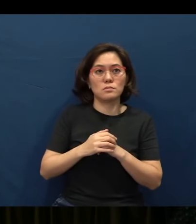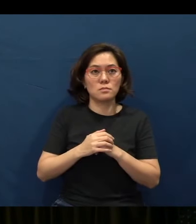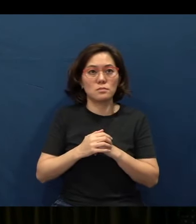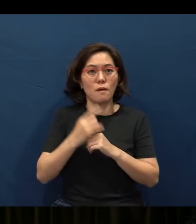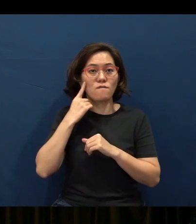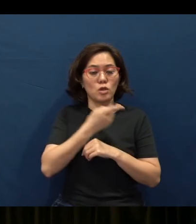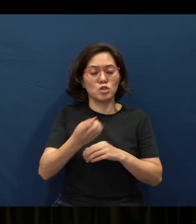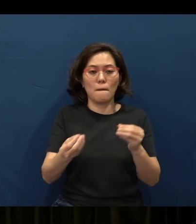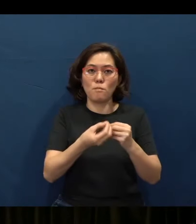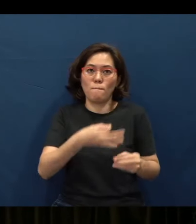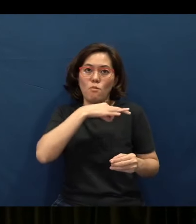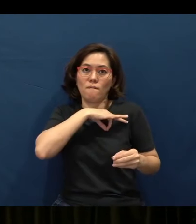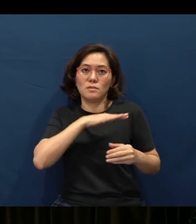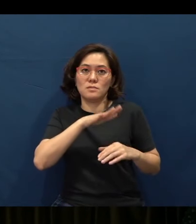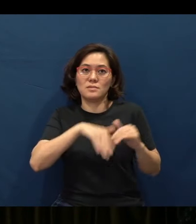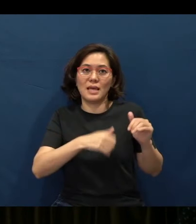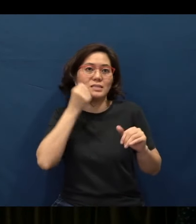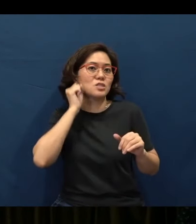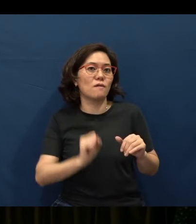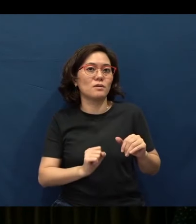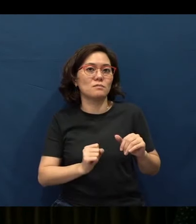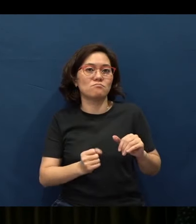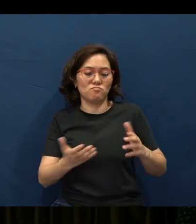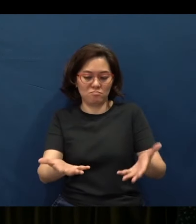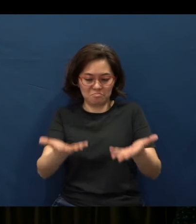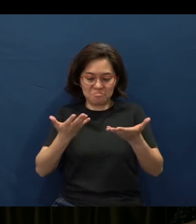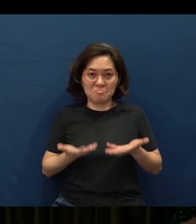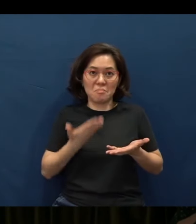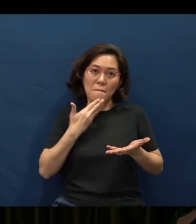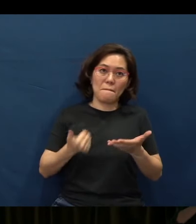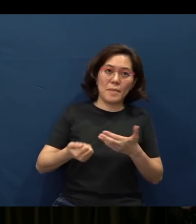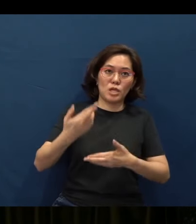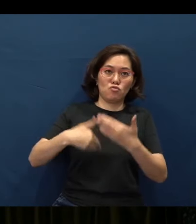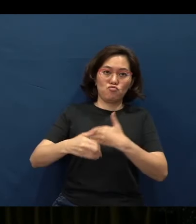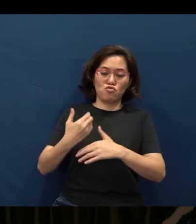for she is more profitable than silver and yields better returns than gold.